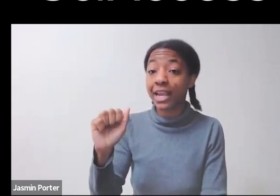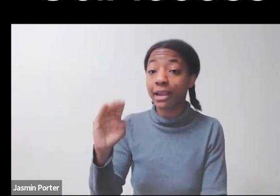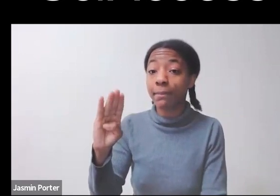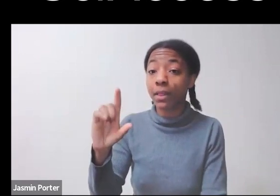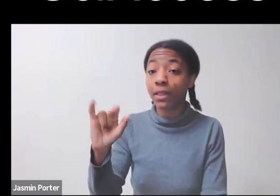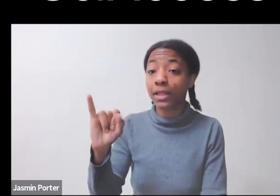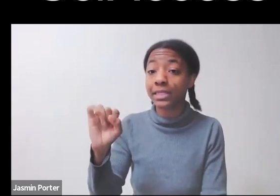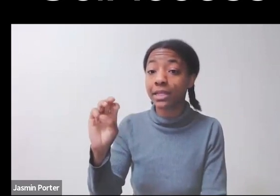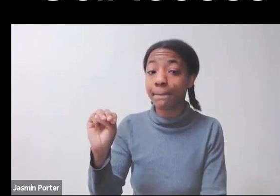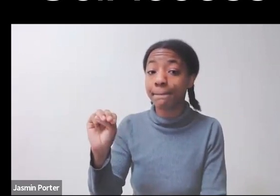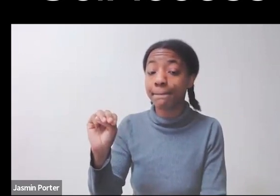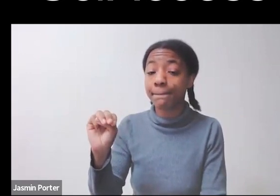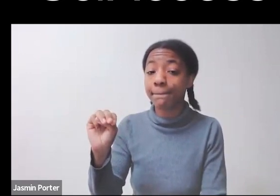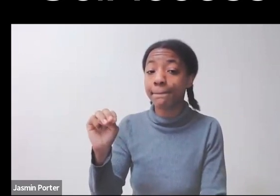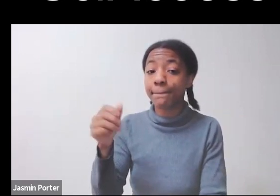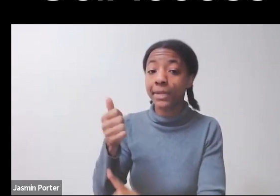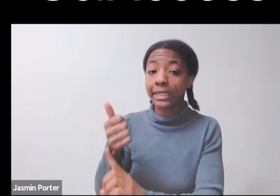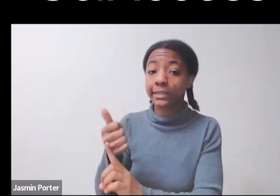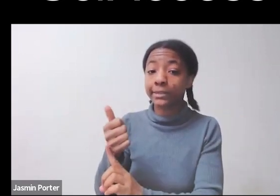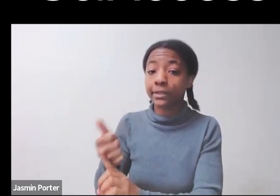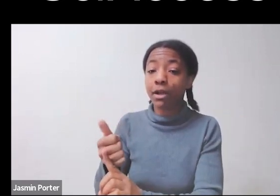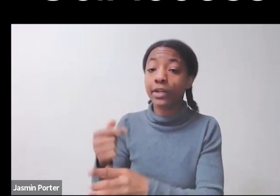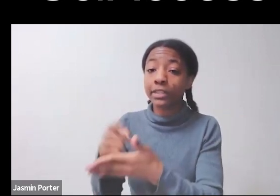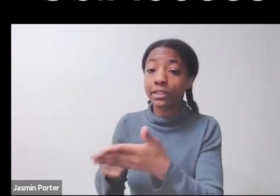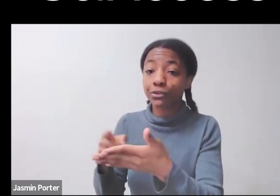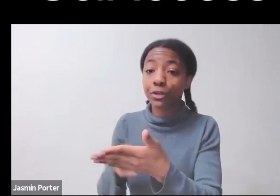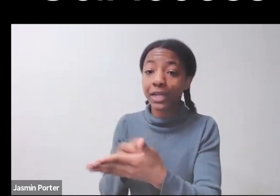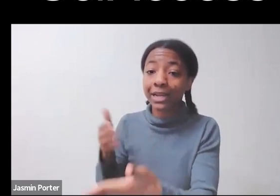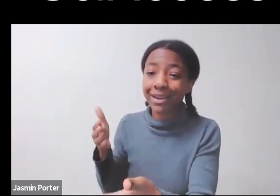Those are the differences there. When we talk about able-bodiedness,